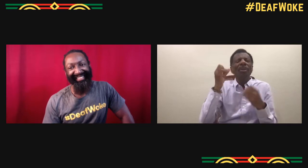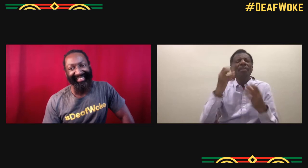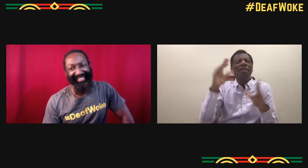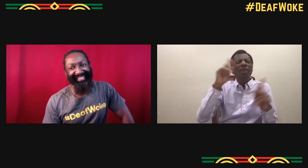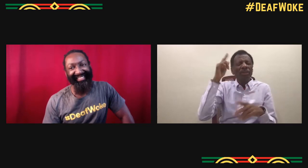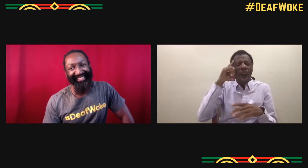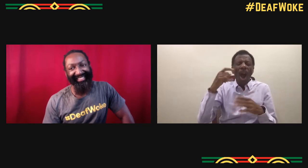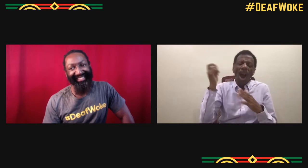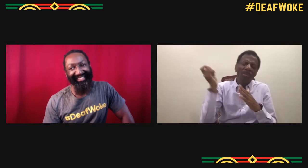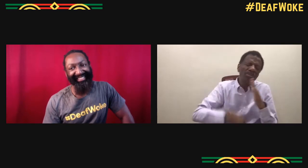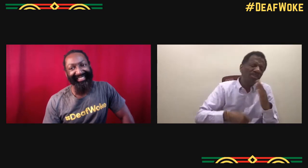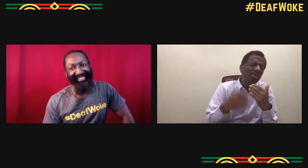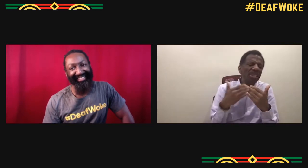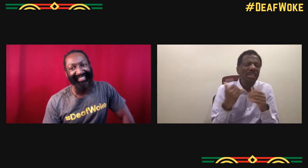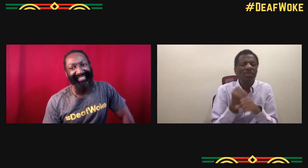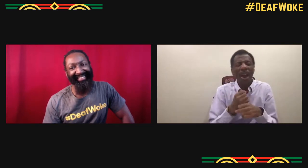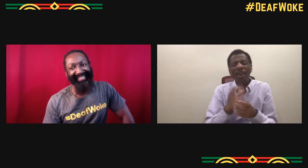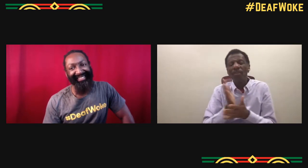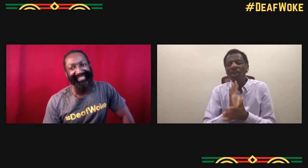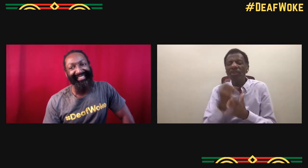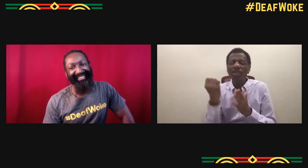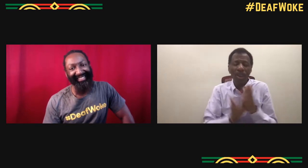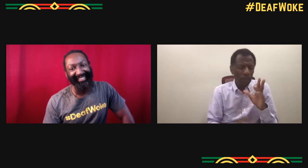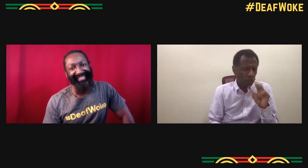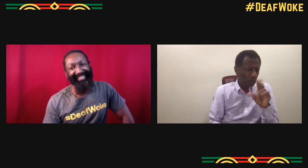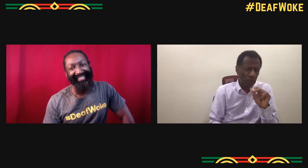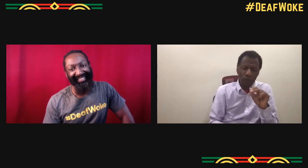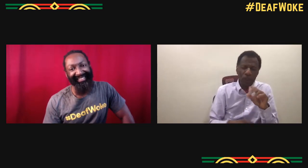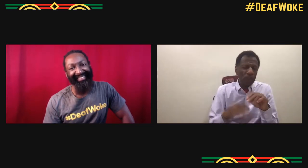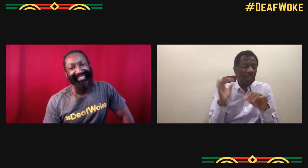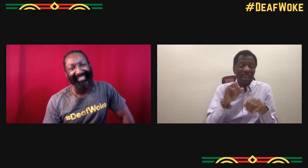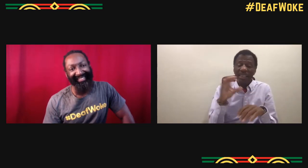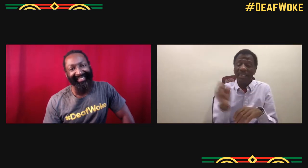I mean, yeah, we haven't really, he's been working on a script for about two or three years.